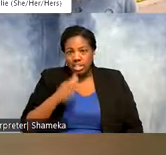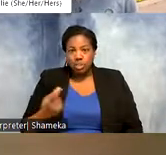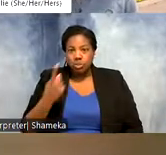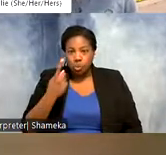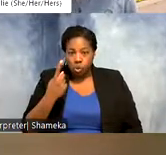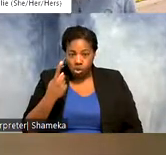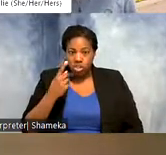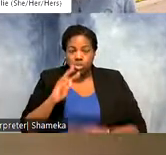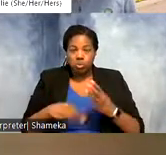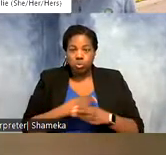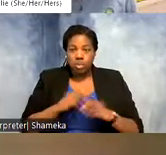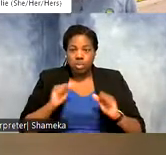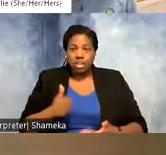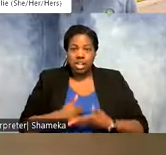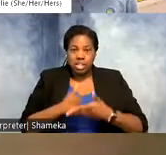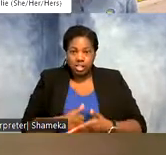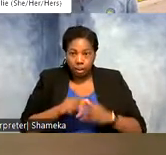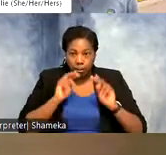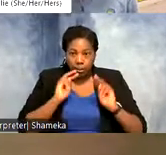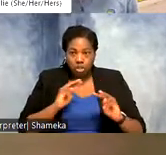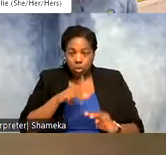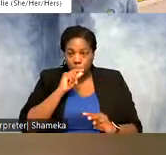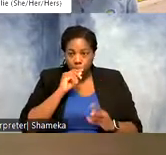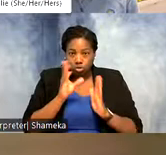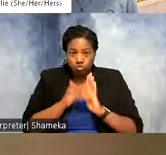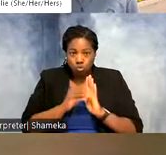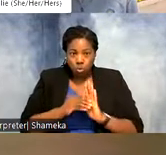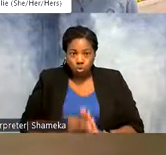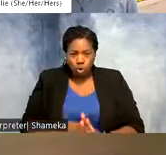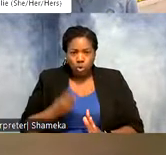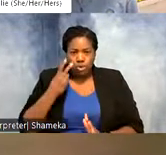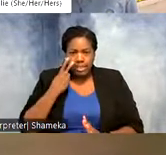world can help monitor birds and record where they see them, when and where. And